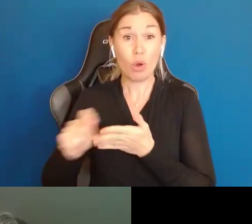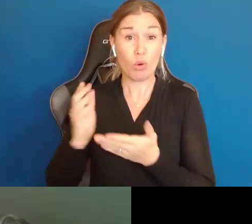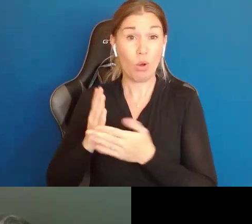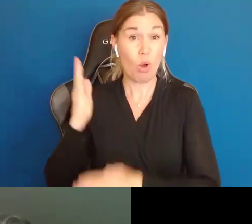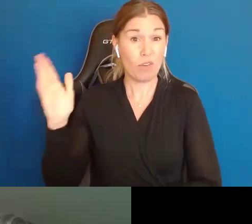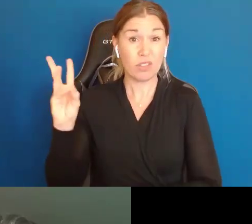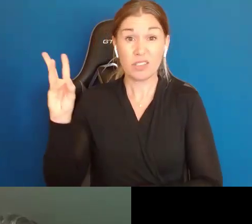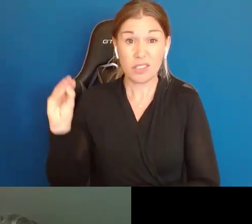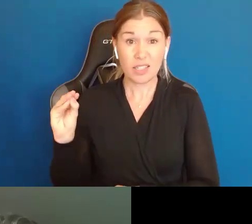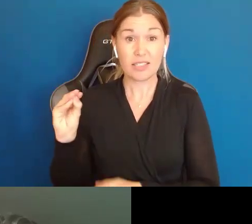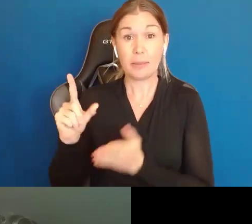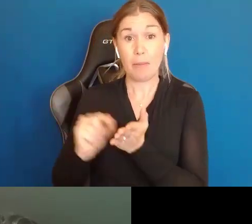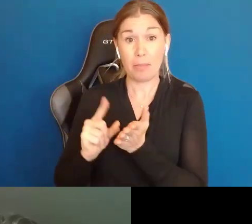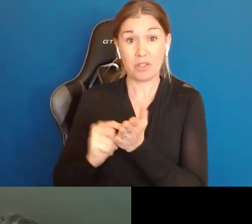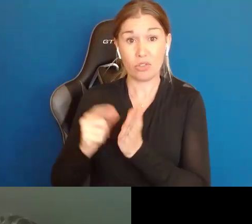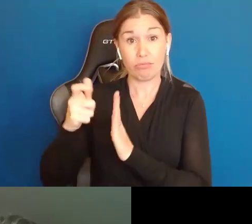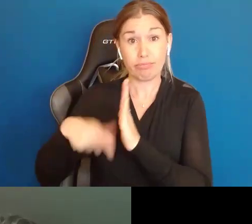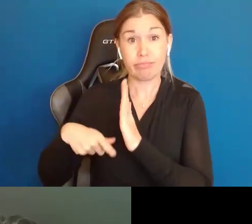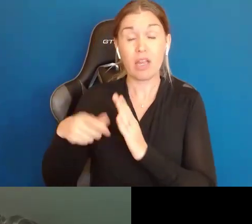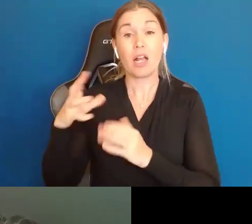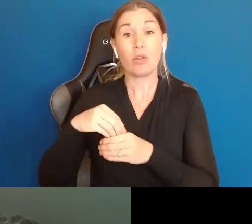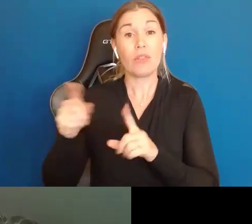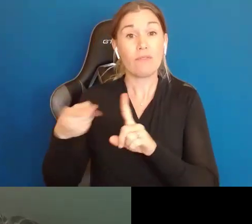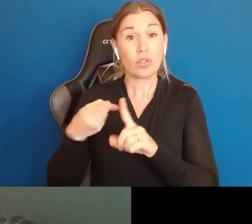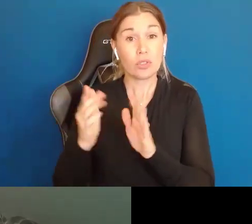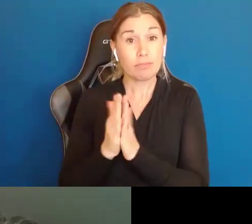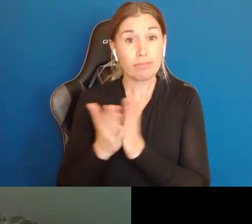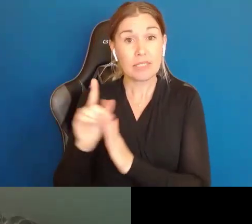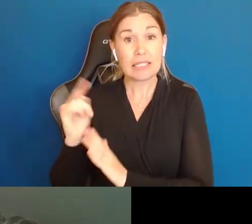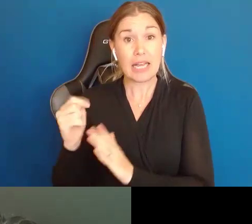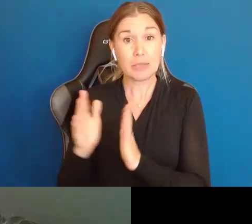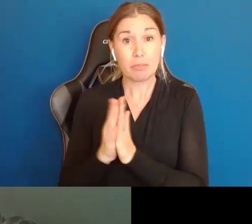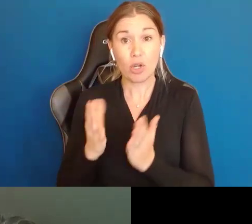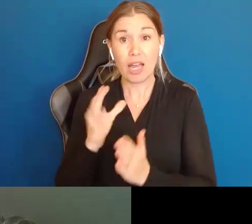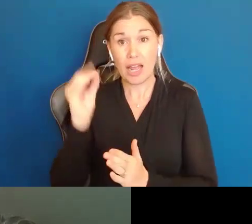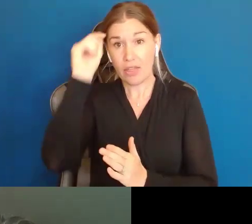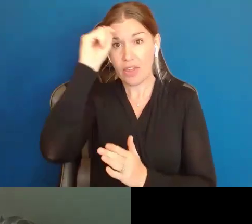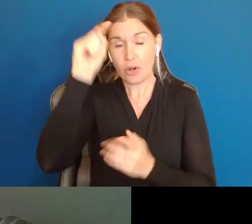including the first textbook and theory to practice guide book on the subject.